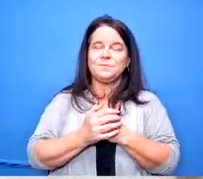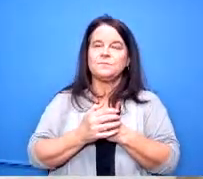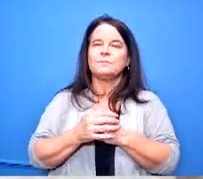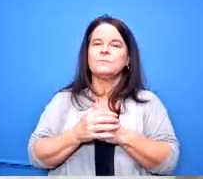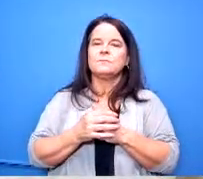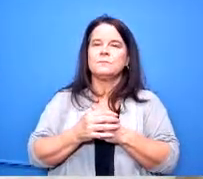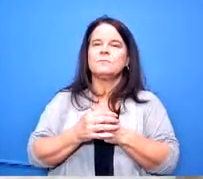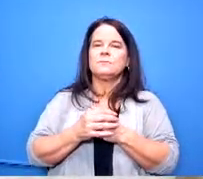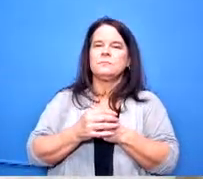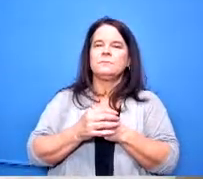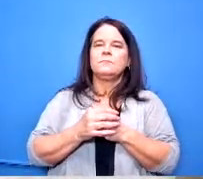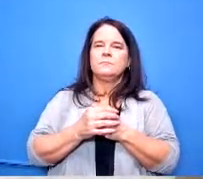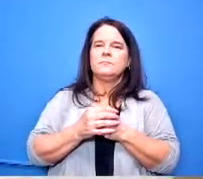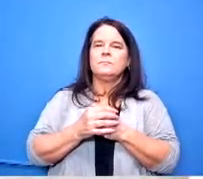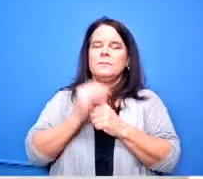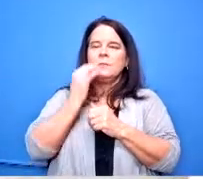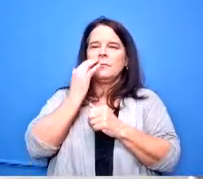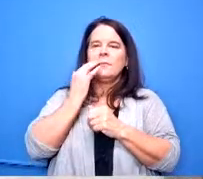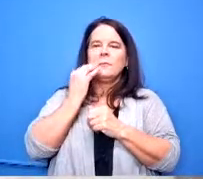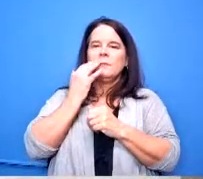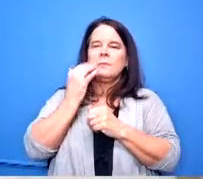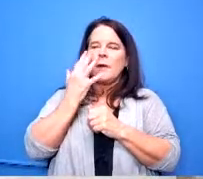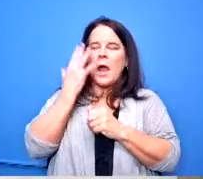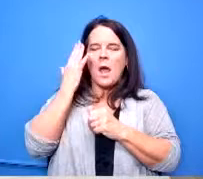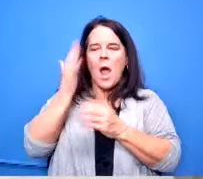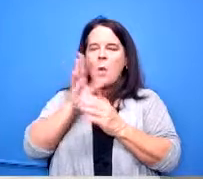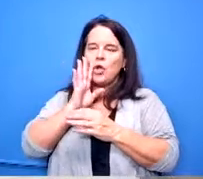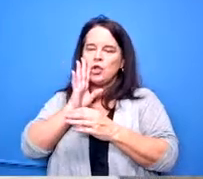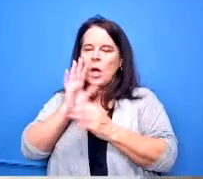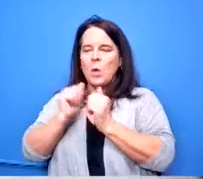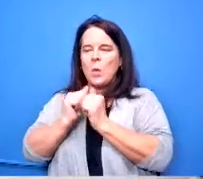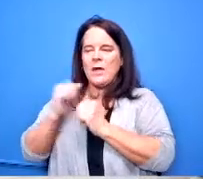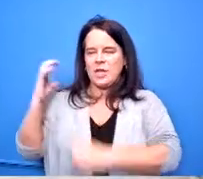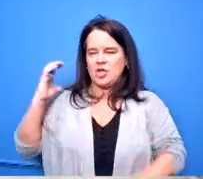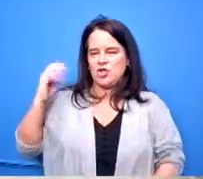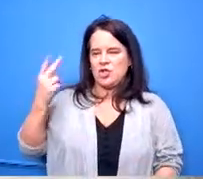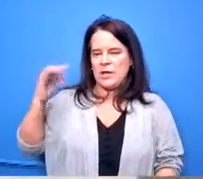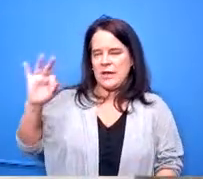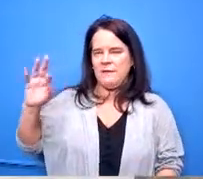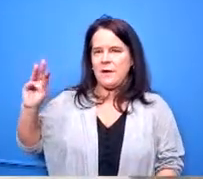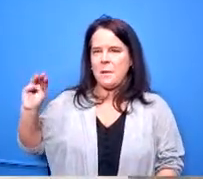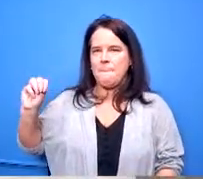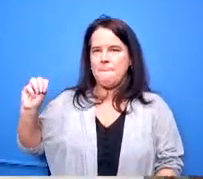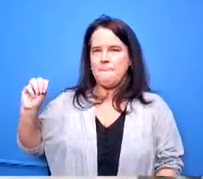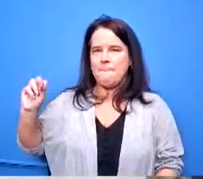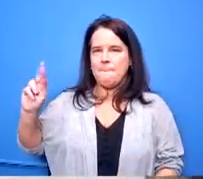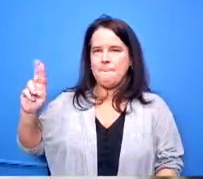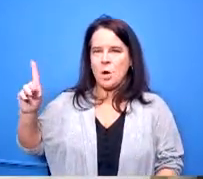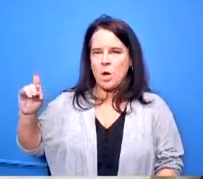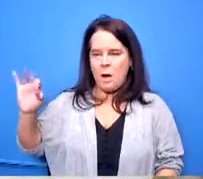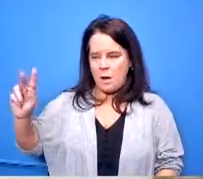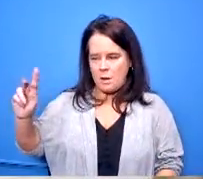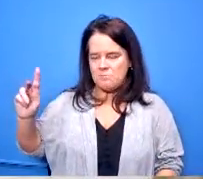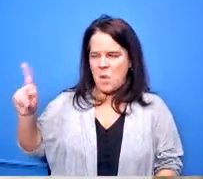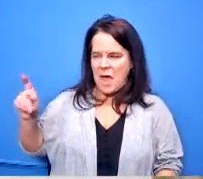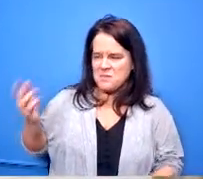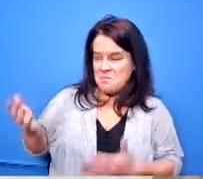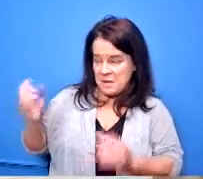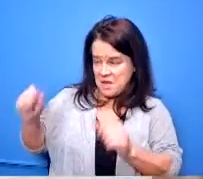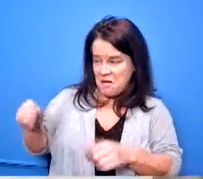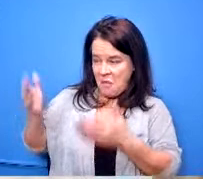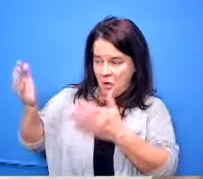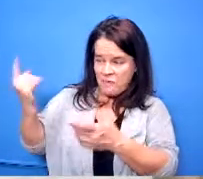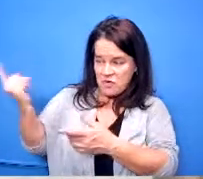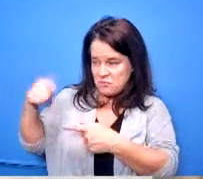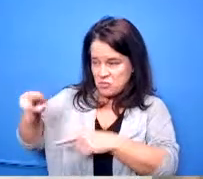uh to um chief murdock about uh potentially asking if we can have a summer uh class um that we that's